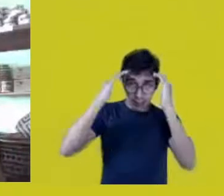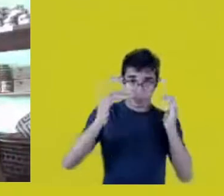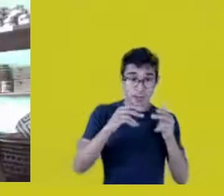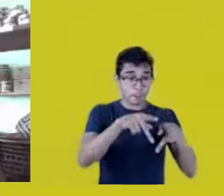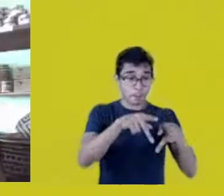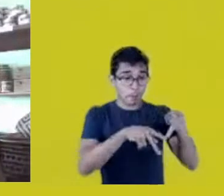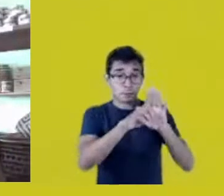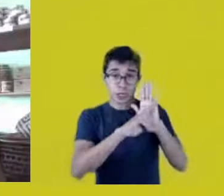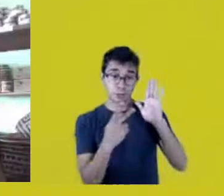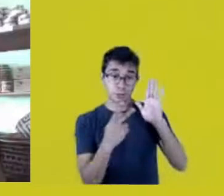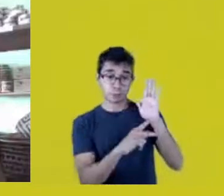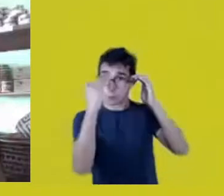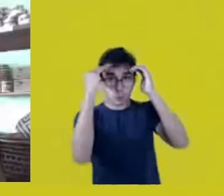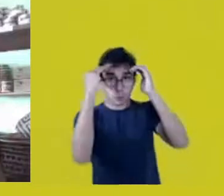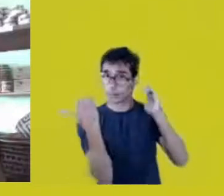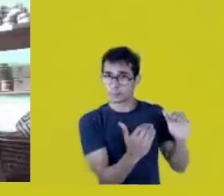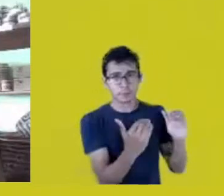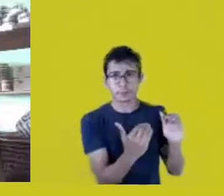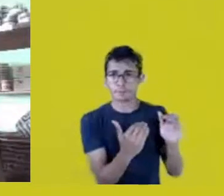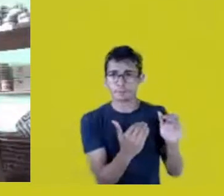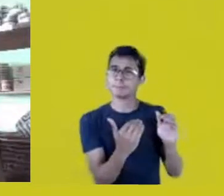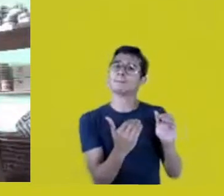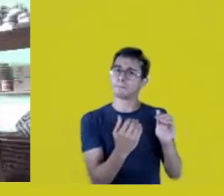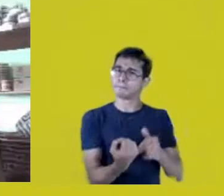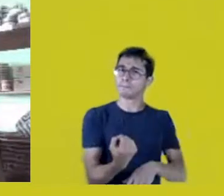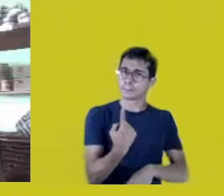The collective creation regime,